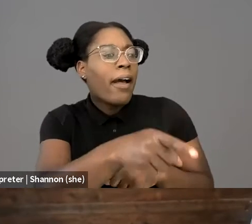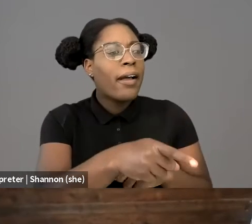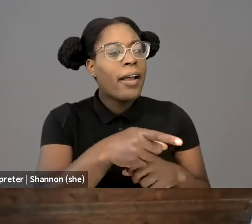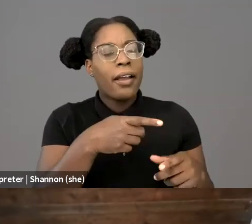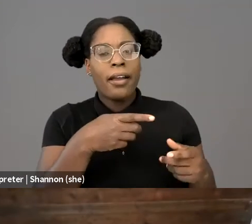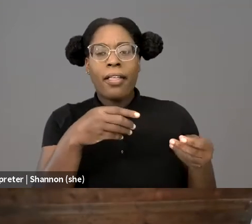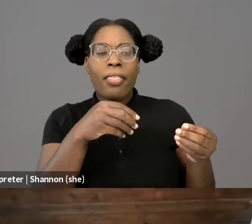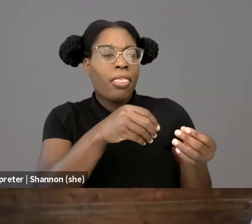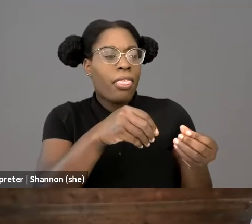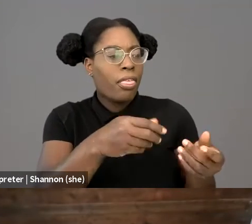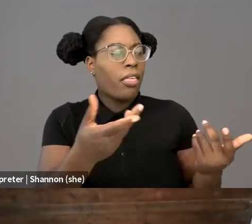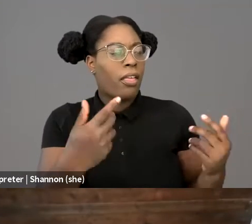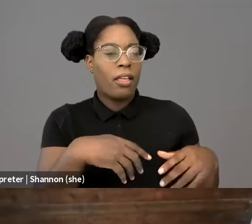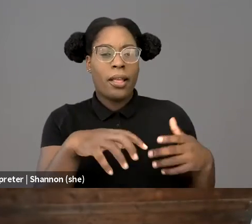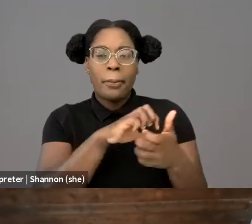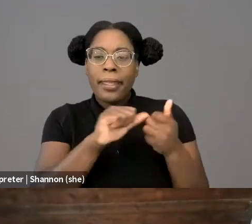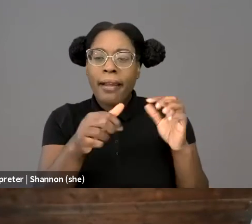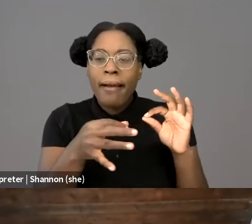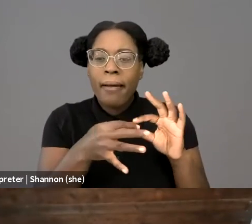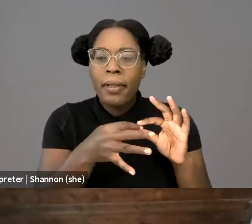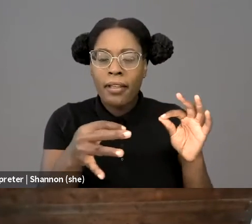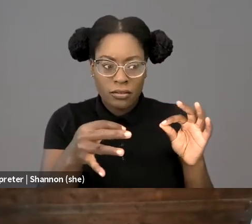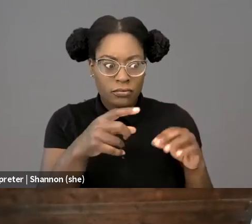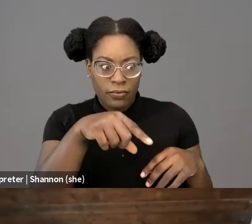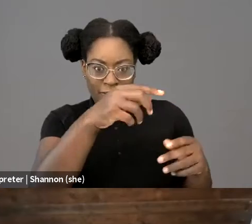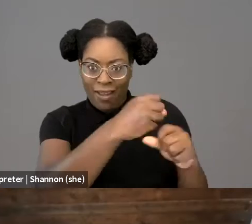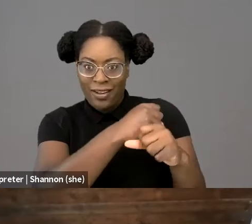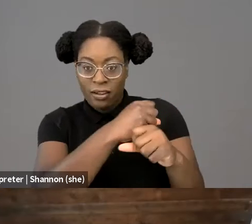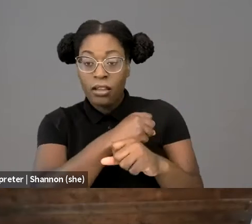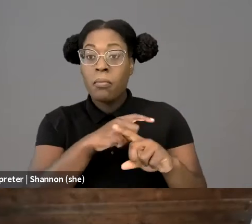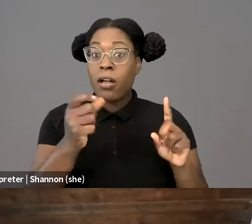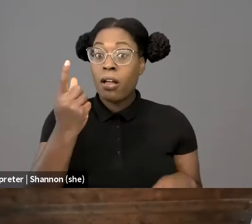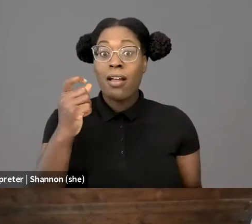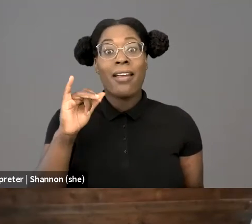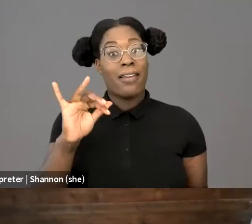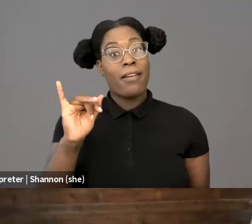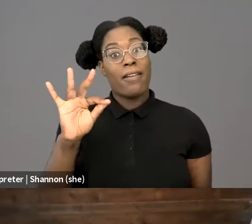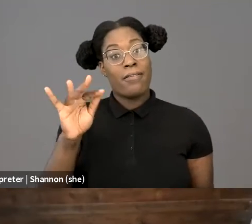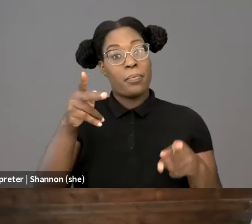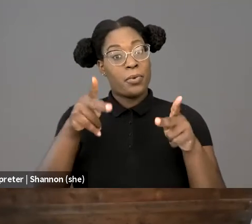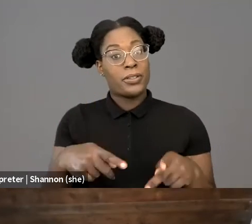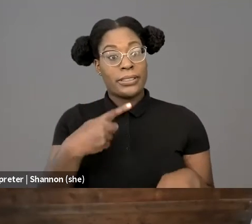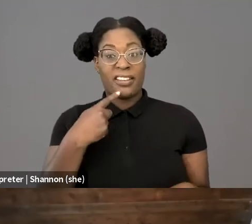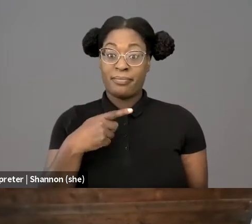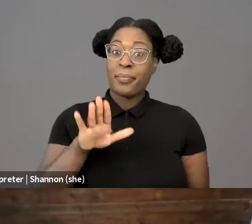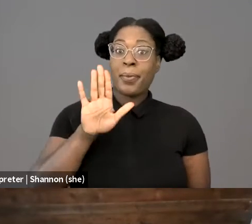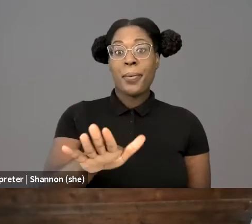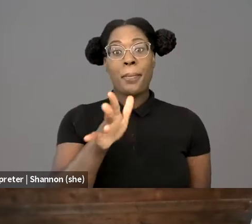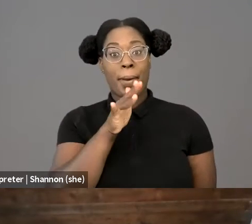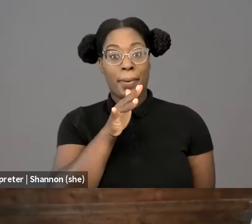but inevitably, as soon as someone uttered that dreaded phrase, "yo mama", the playful exchange always took a turn for the worse.